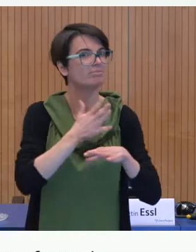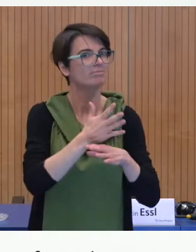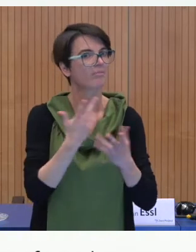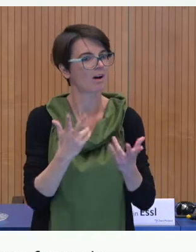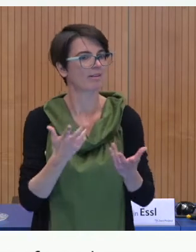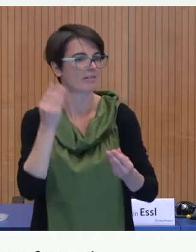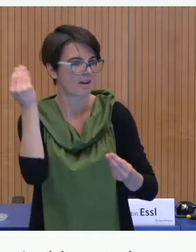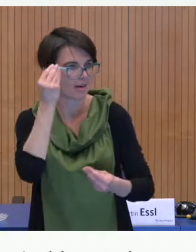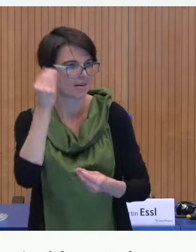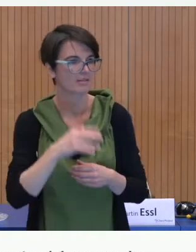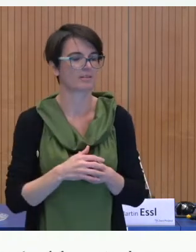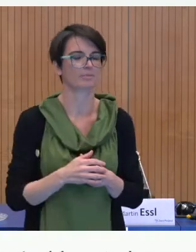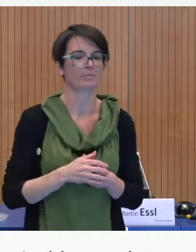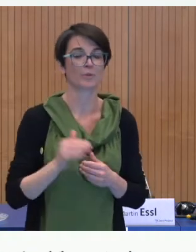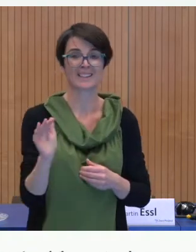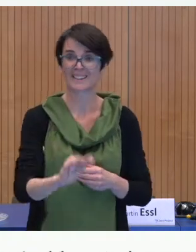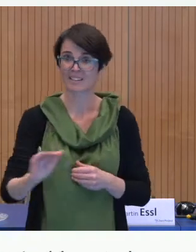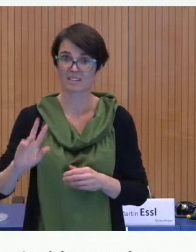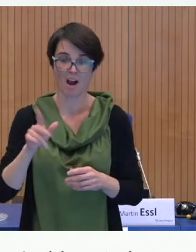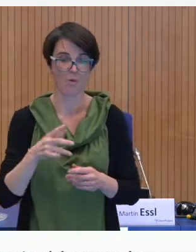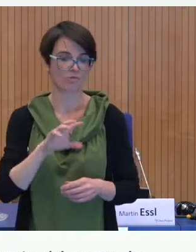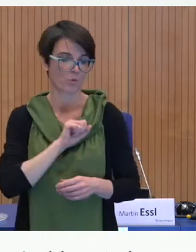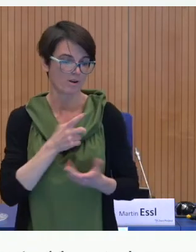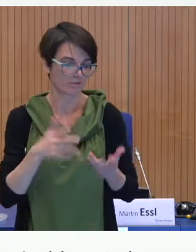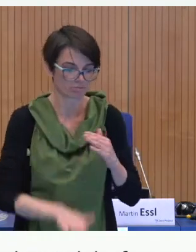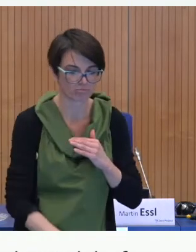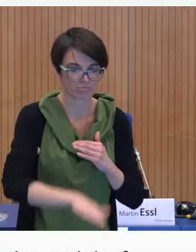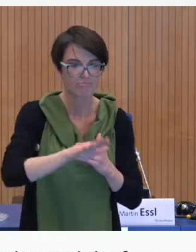kids a year who get access to Austrian Sign Language or start to learn it.